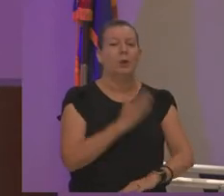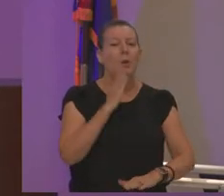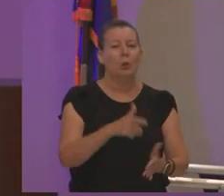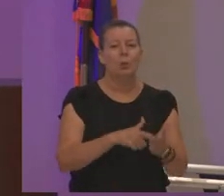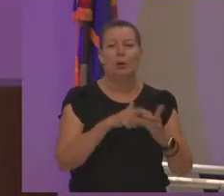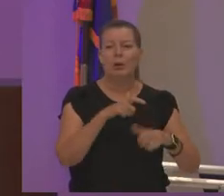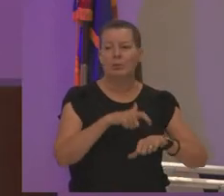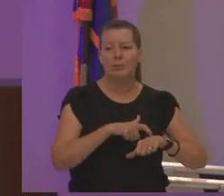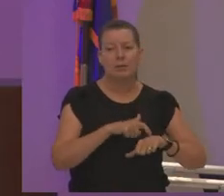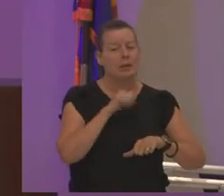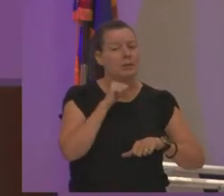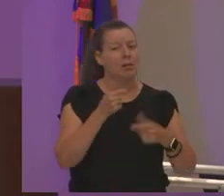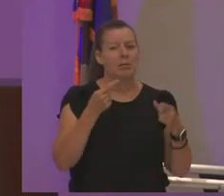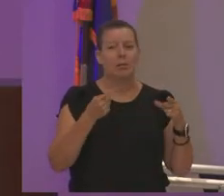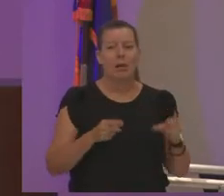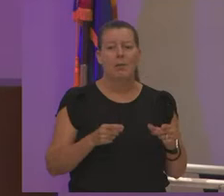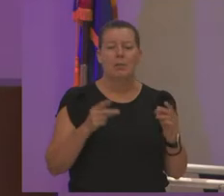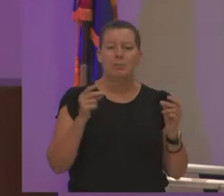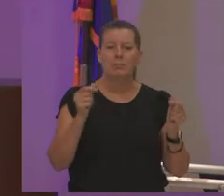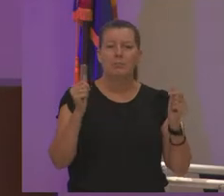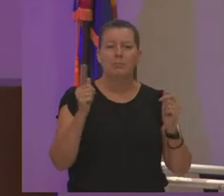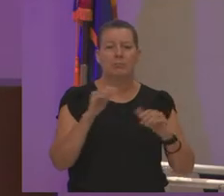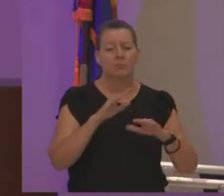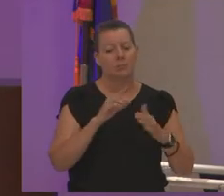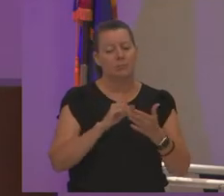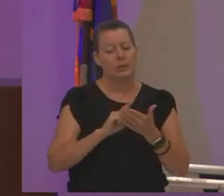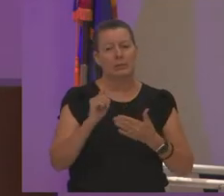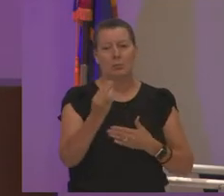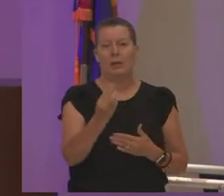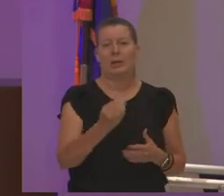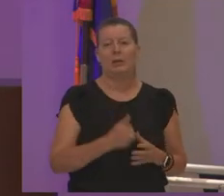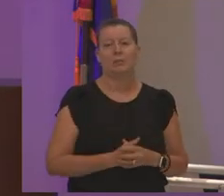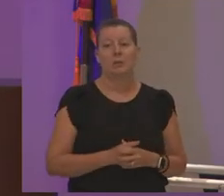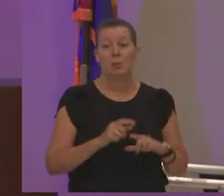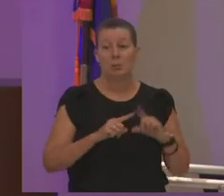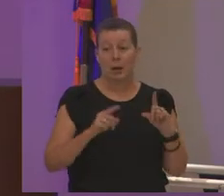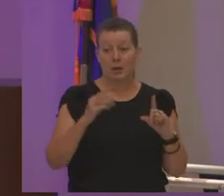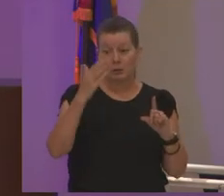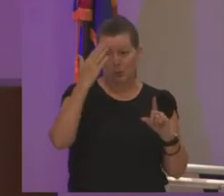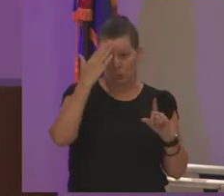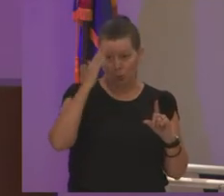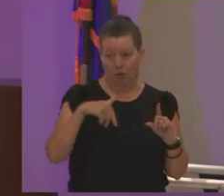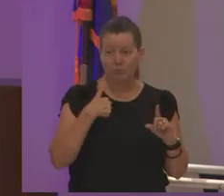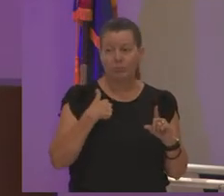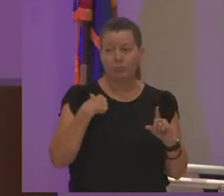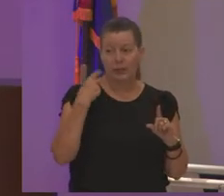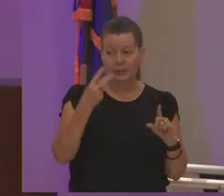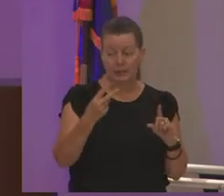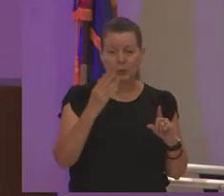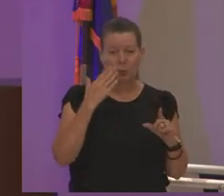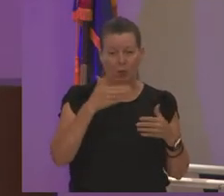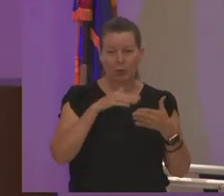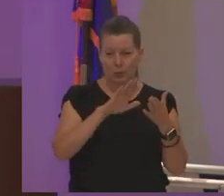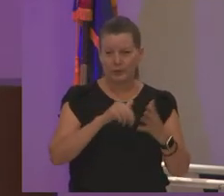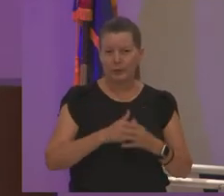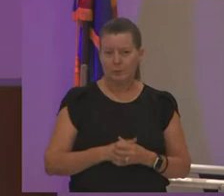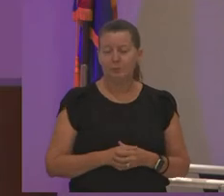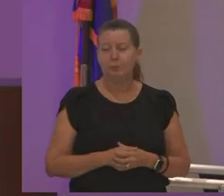not going to happen on monday but just know that i see it and we're going to address it as i've